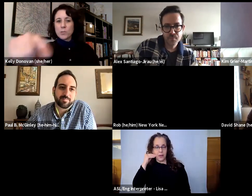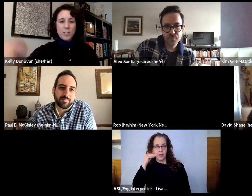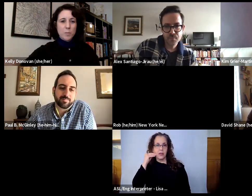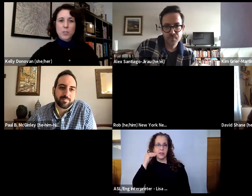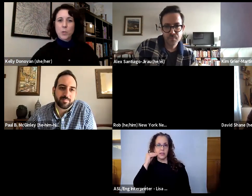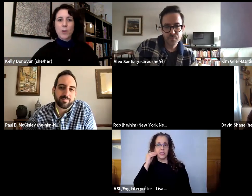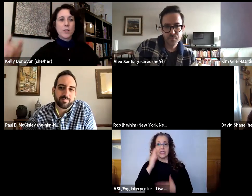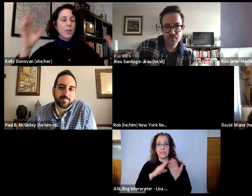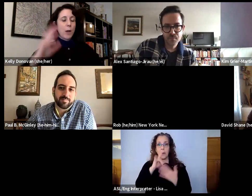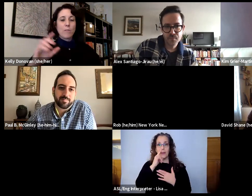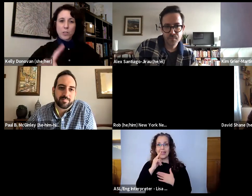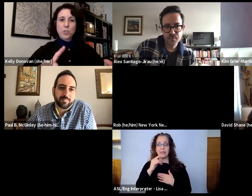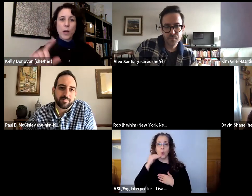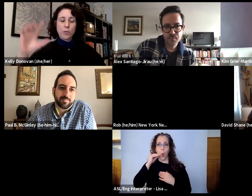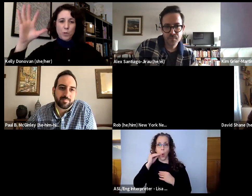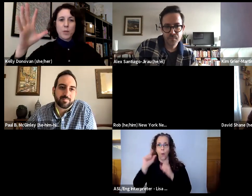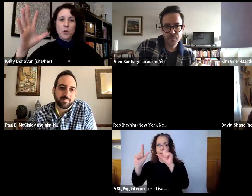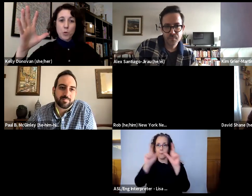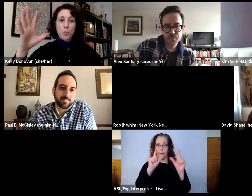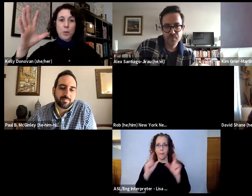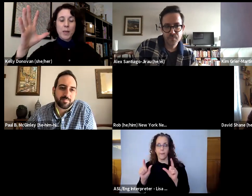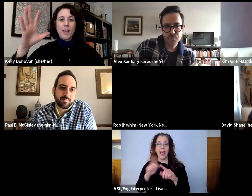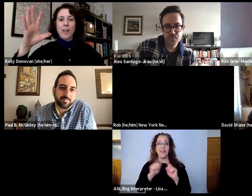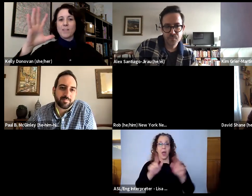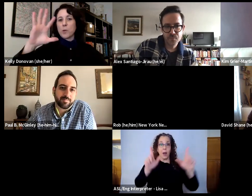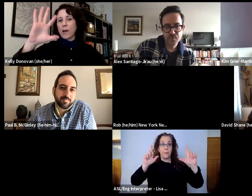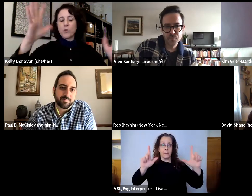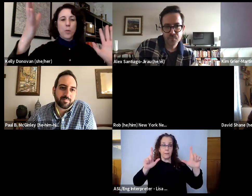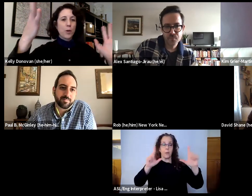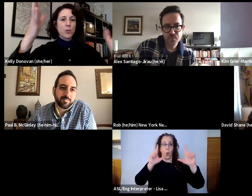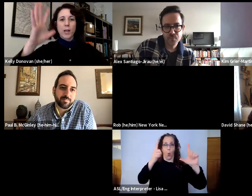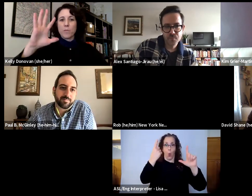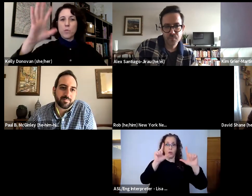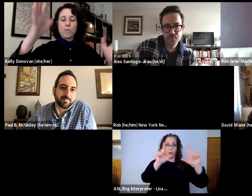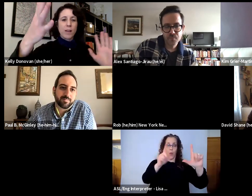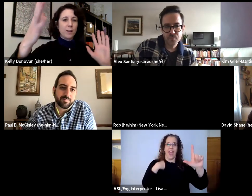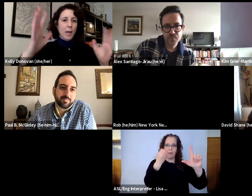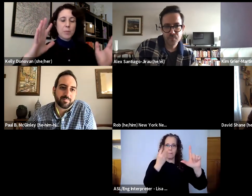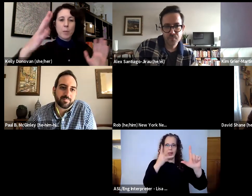you see them in squares, and then you have a square for the big group, and you have your partner kind of moving a laptop